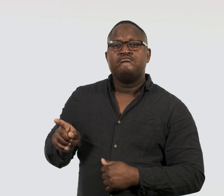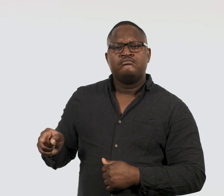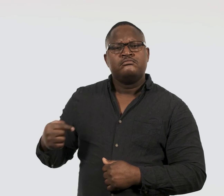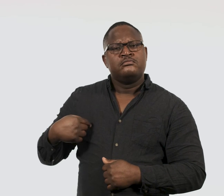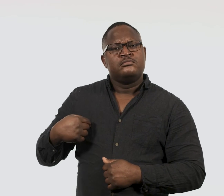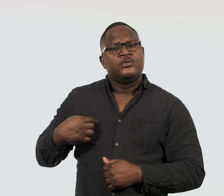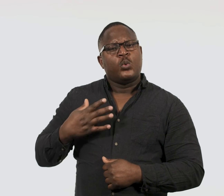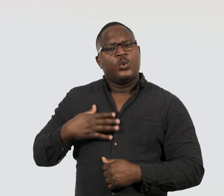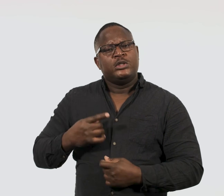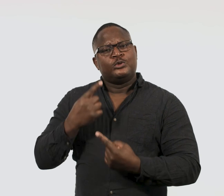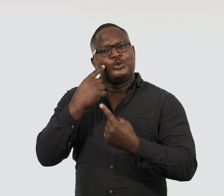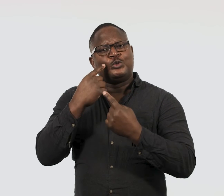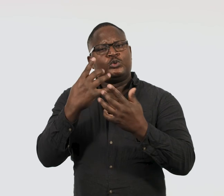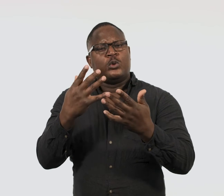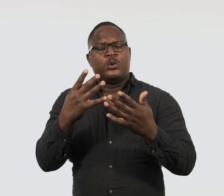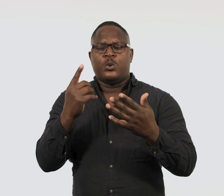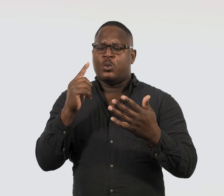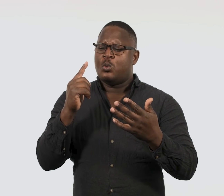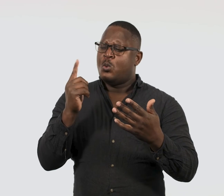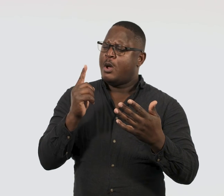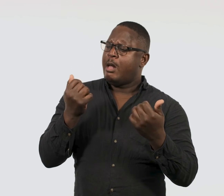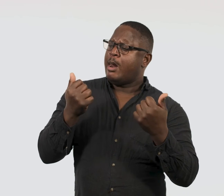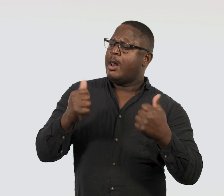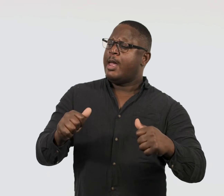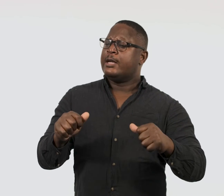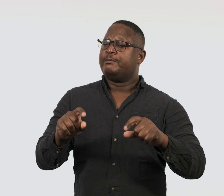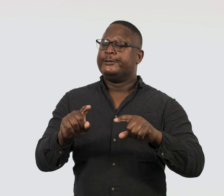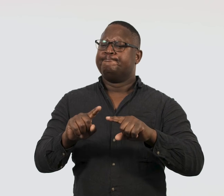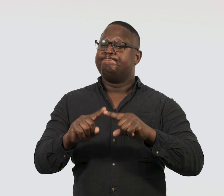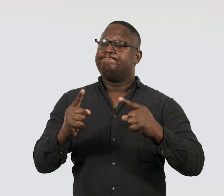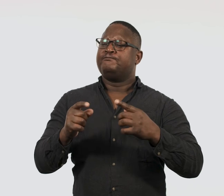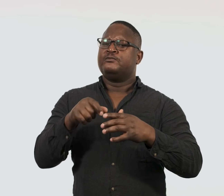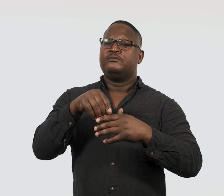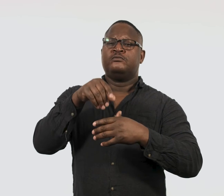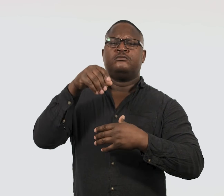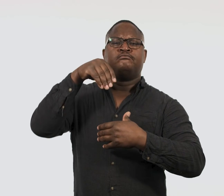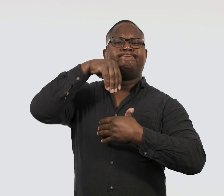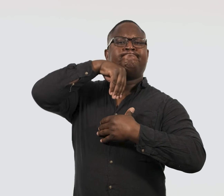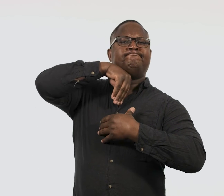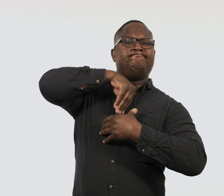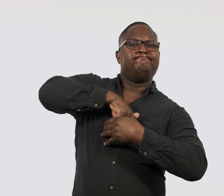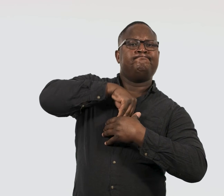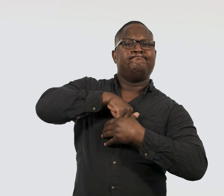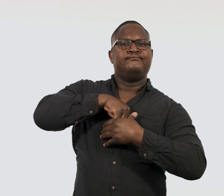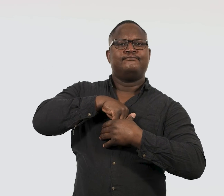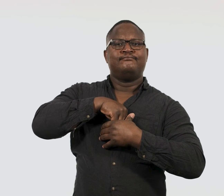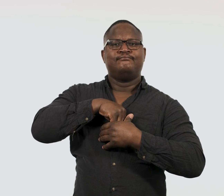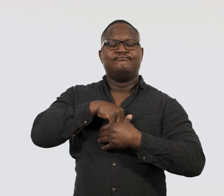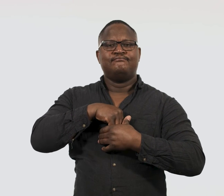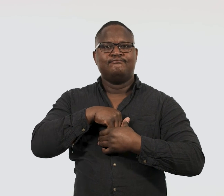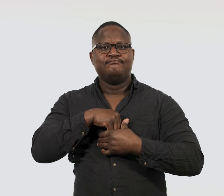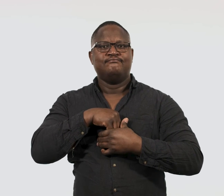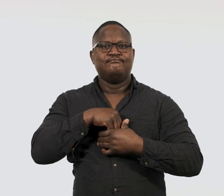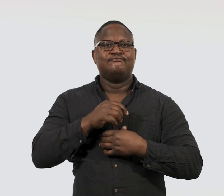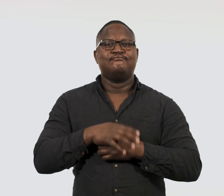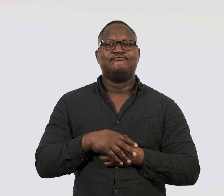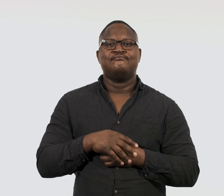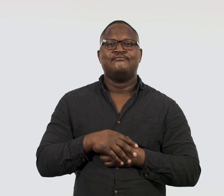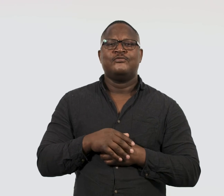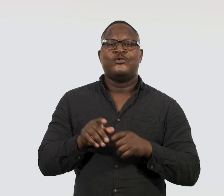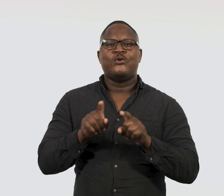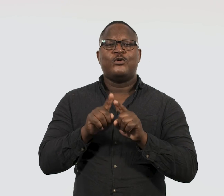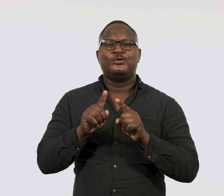‘I wanted to convey a sense of what this feels like as a specific state of being.'